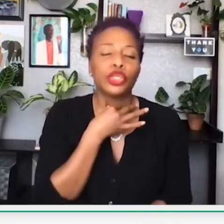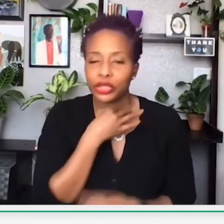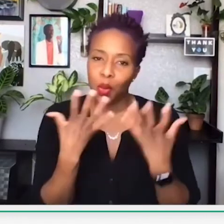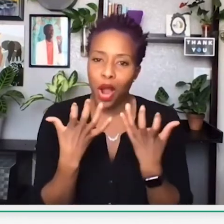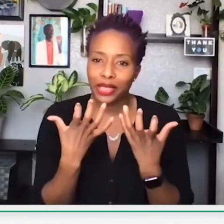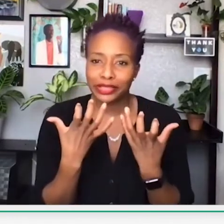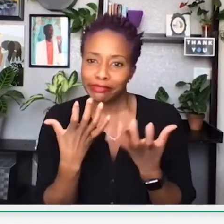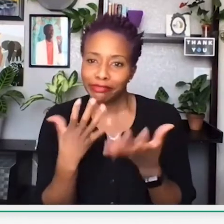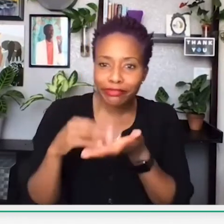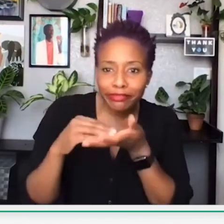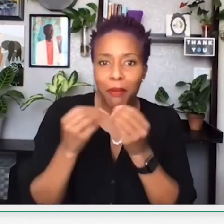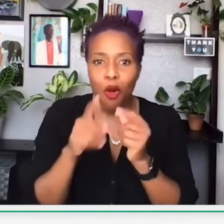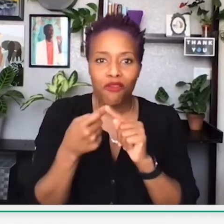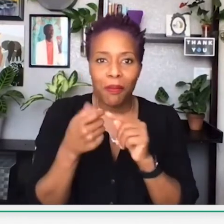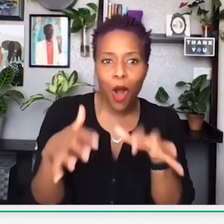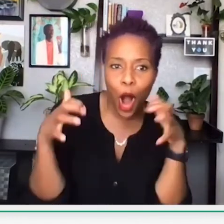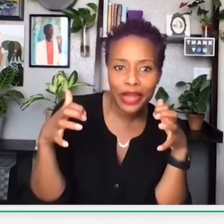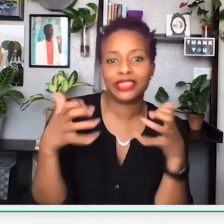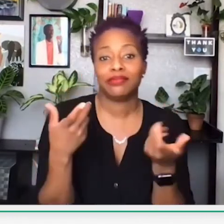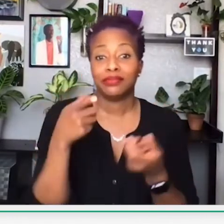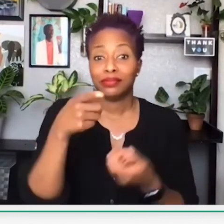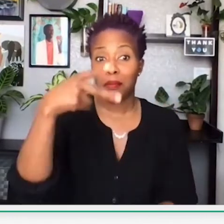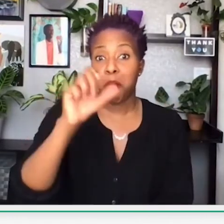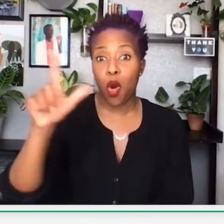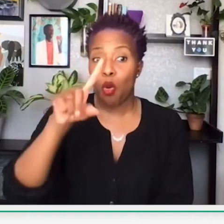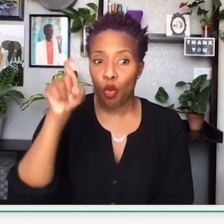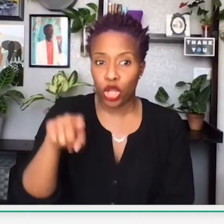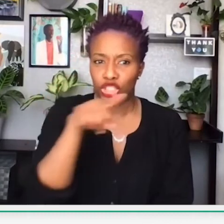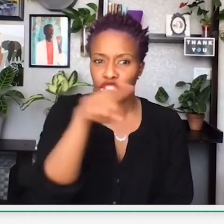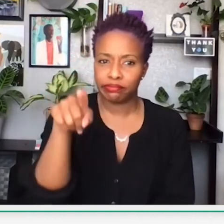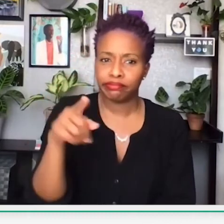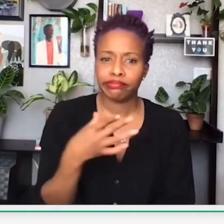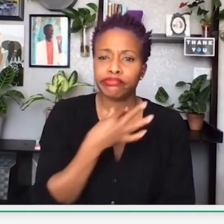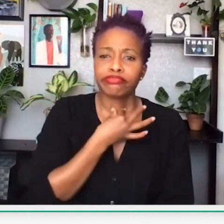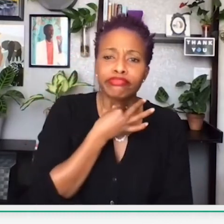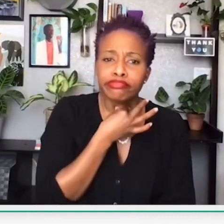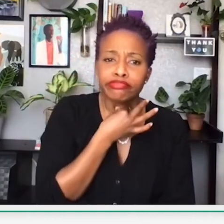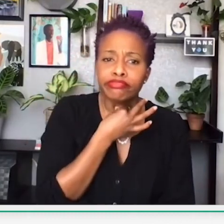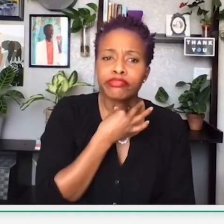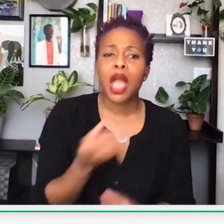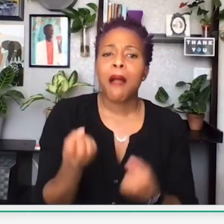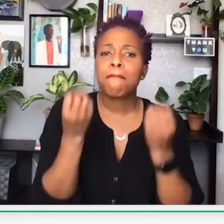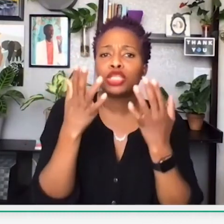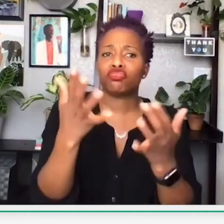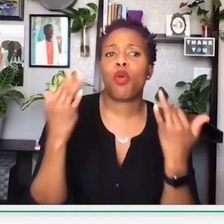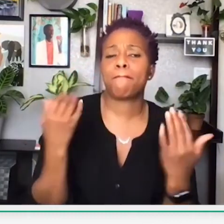Now I want to pause. I'm just a little curious to know some questions from the audience.